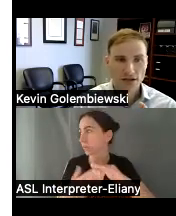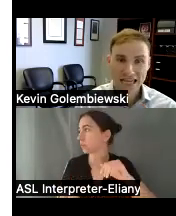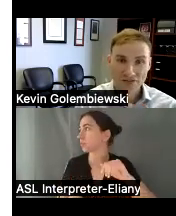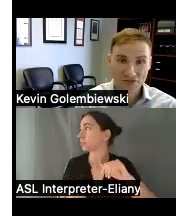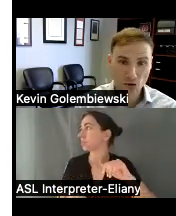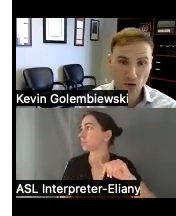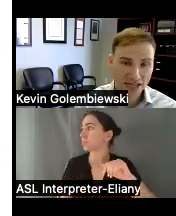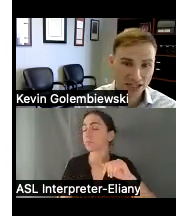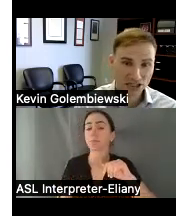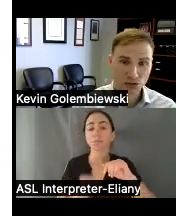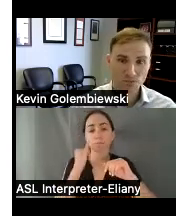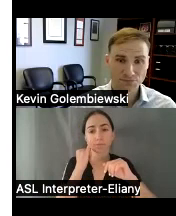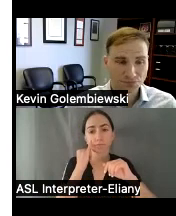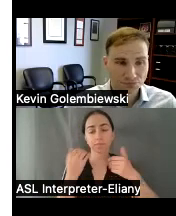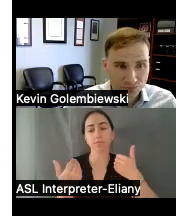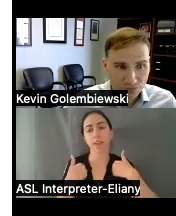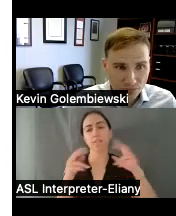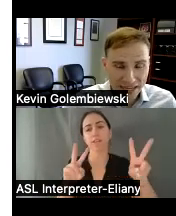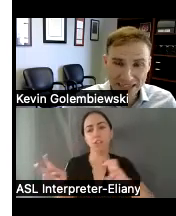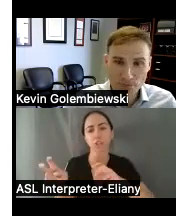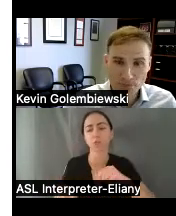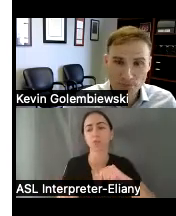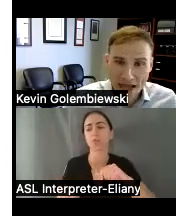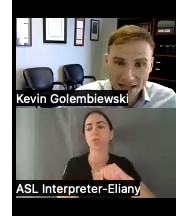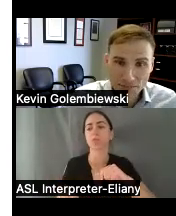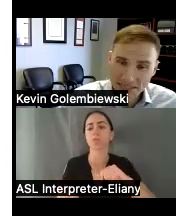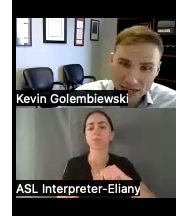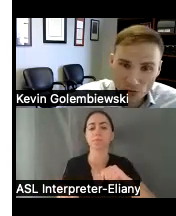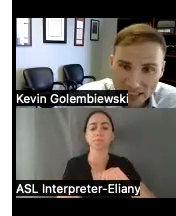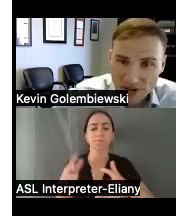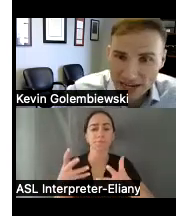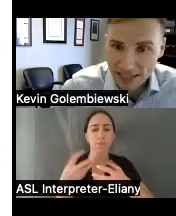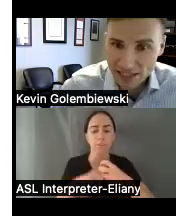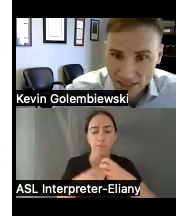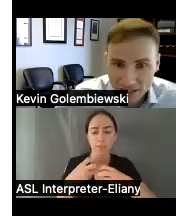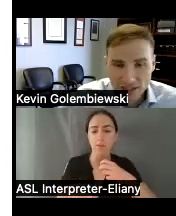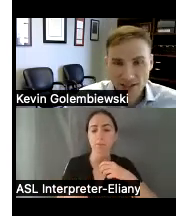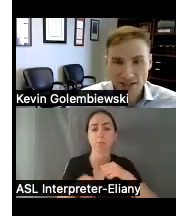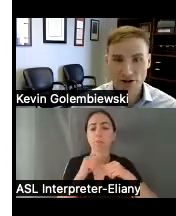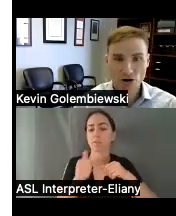if you have an issue and it's problematic but it's not a rights violation then under